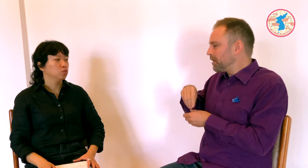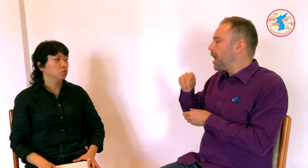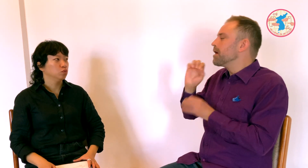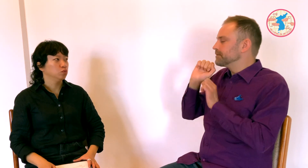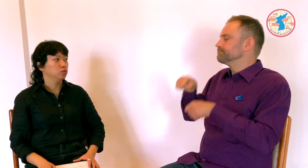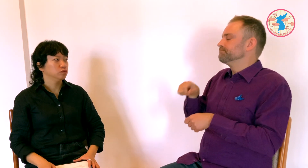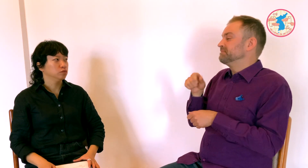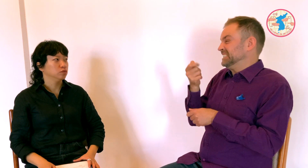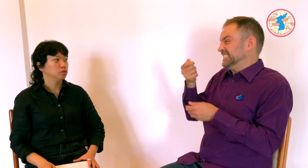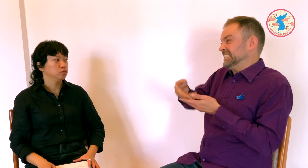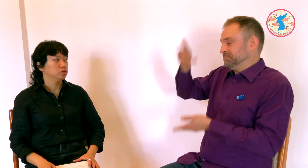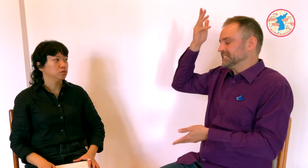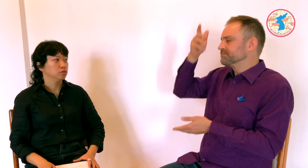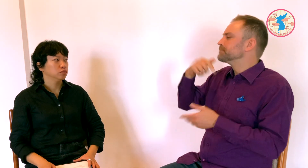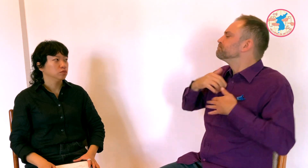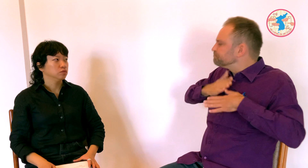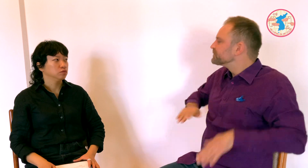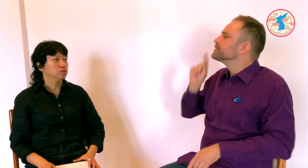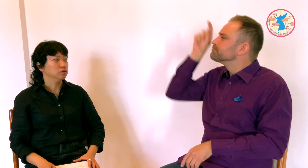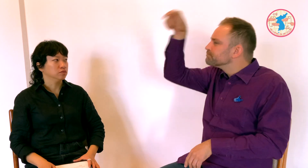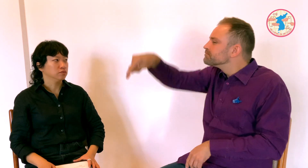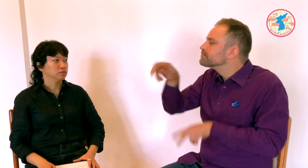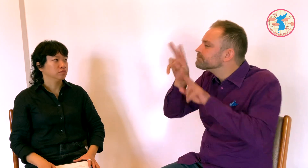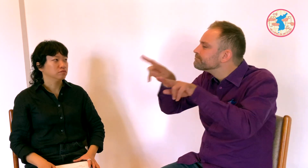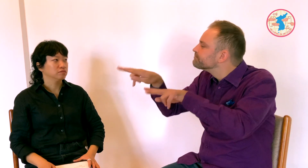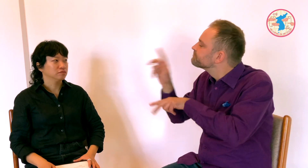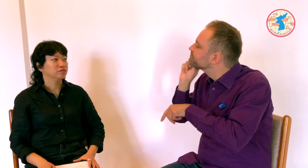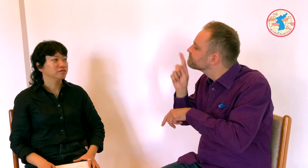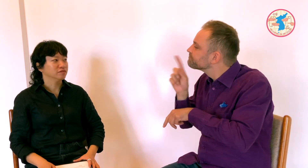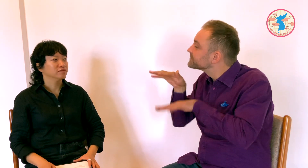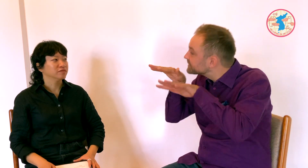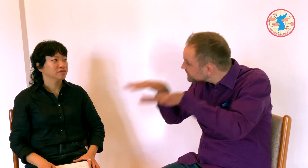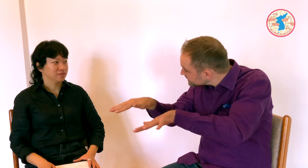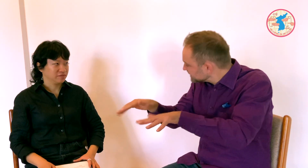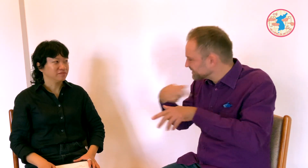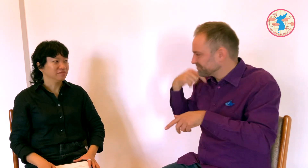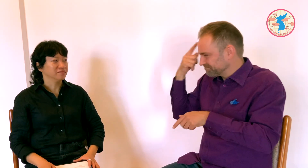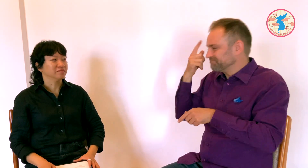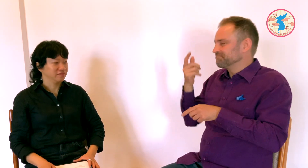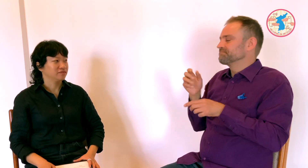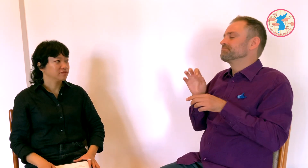Well, I really had to save up lots of money because this was an expensive trip. I just really wanted to find Deaf people there.